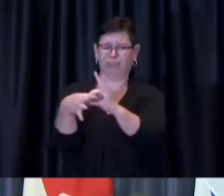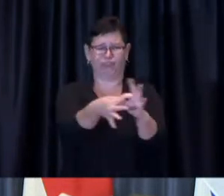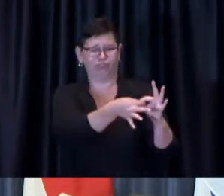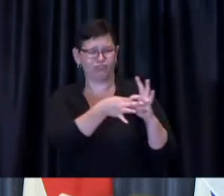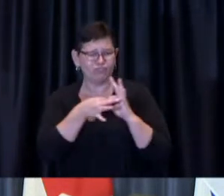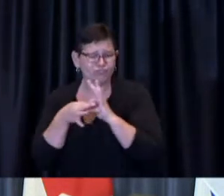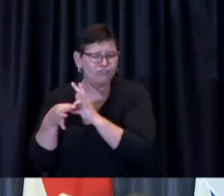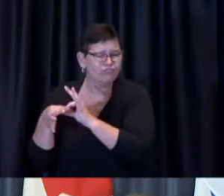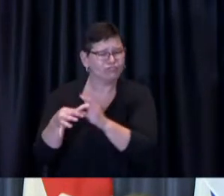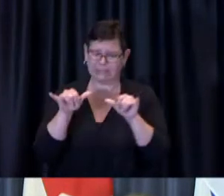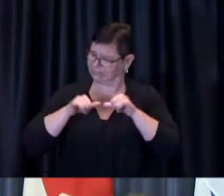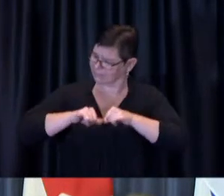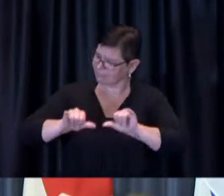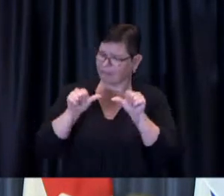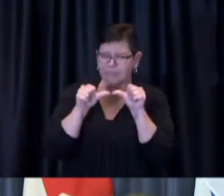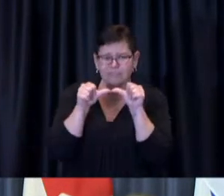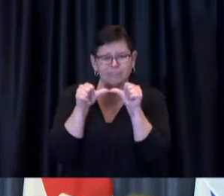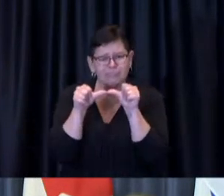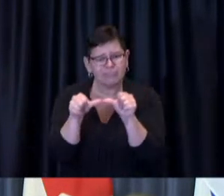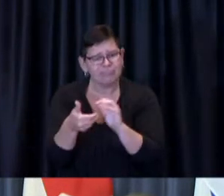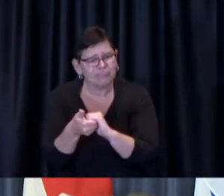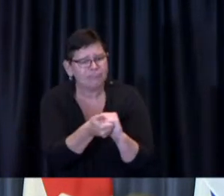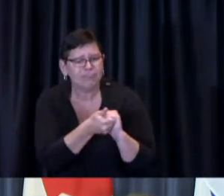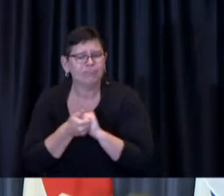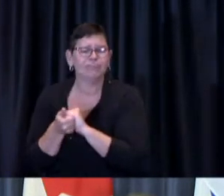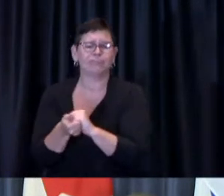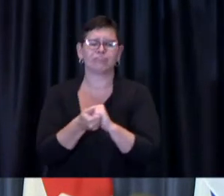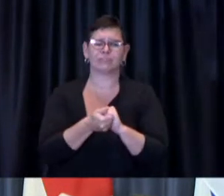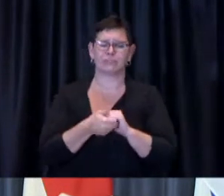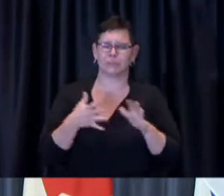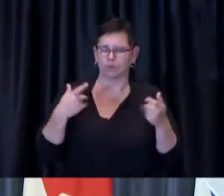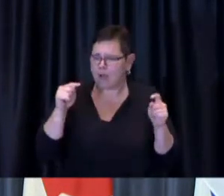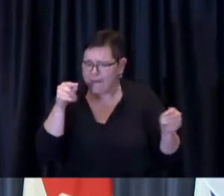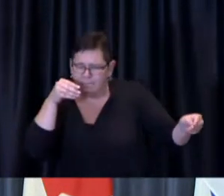just taking us into an increasingly flexible increasingly nibble environment Dr. de Villa